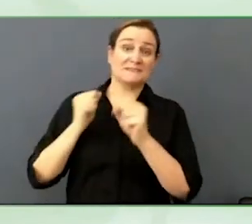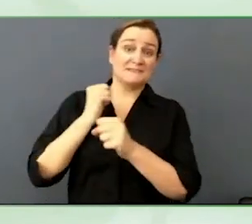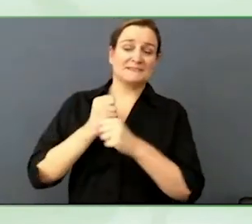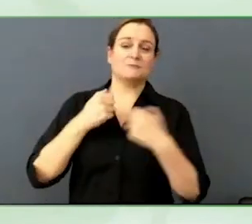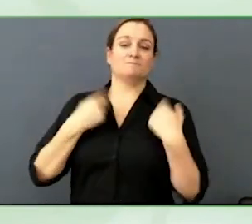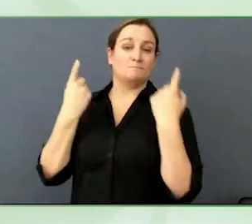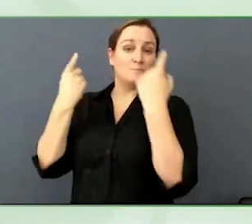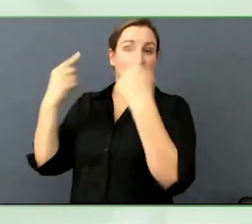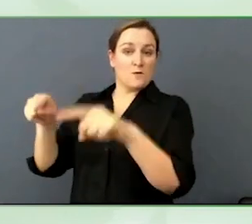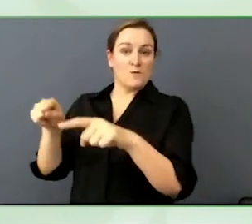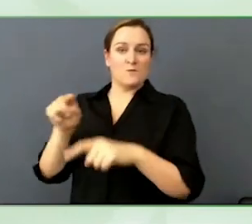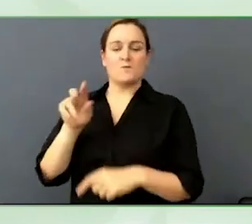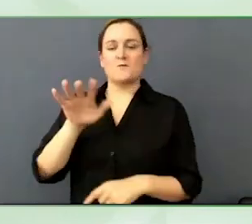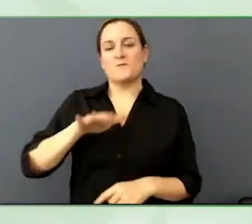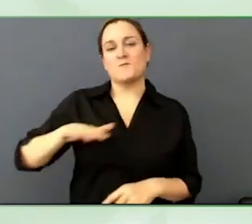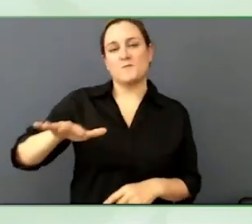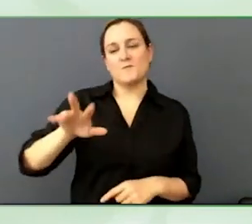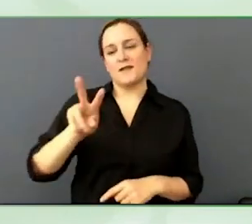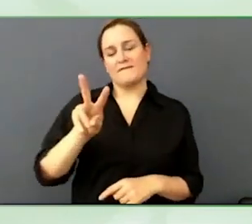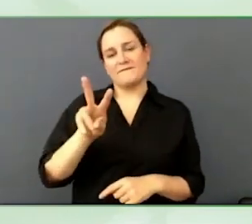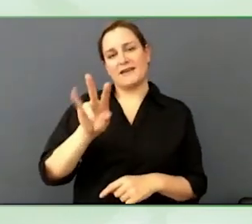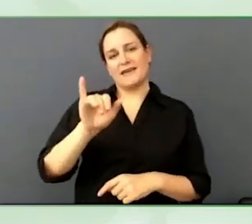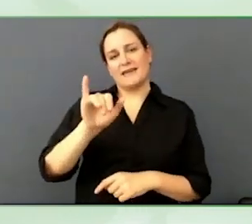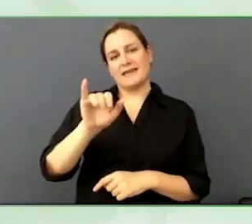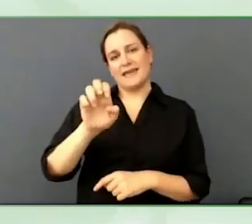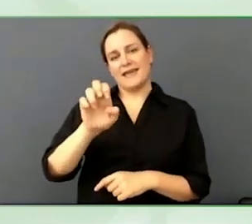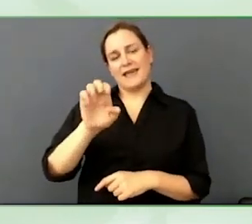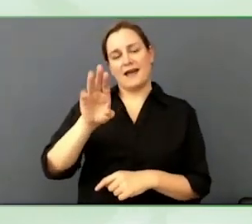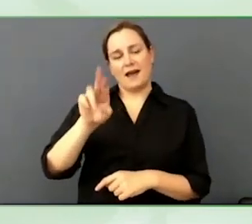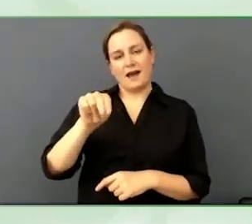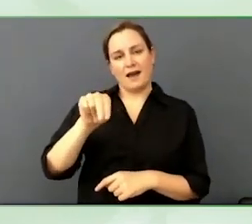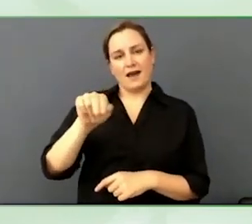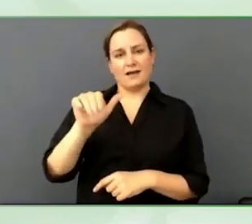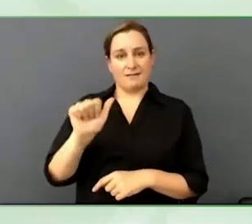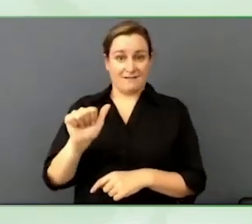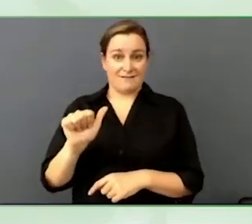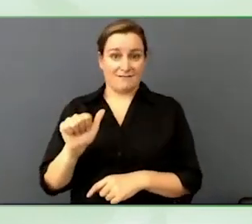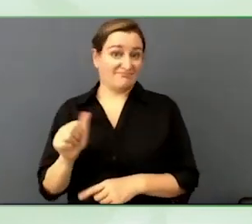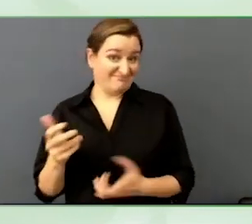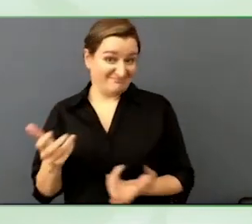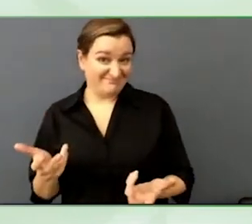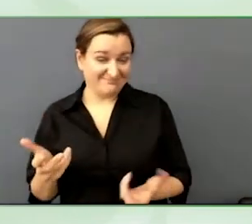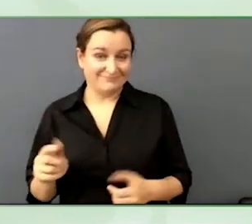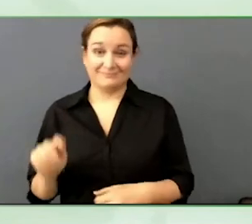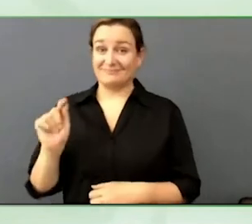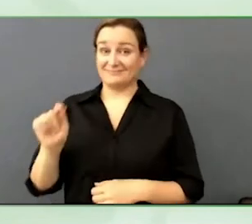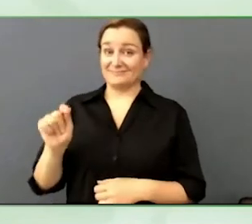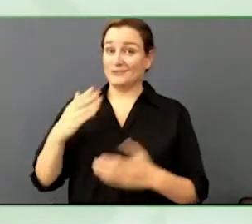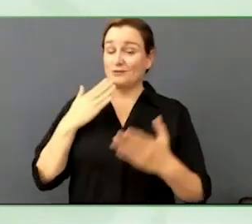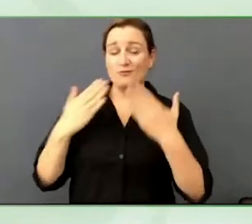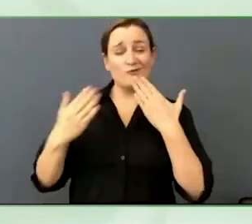Zero Conference is not just unique but impactful.